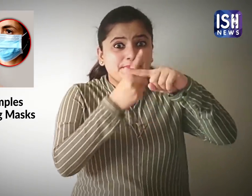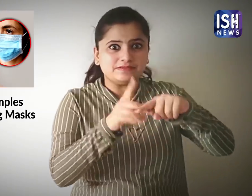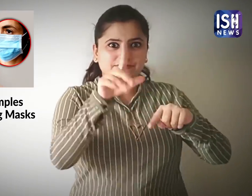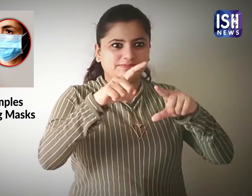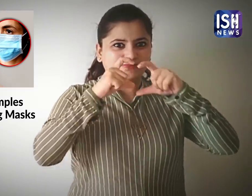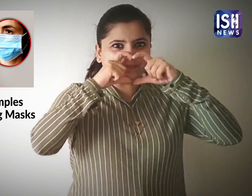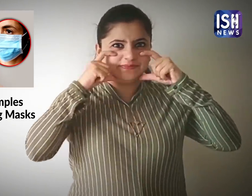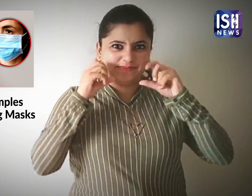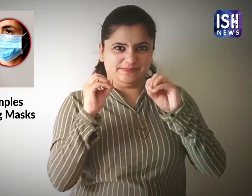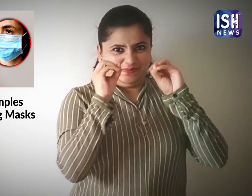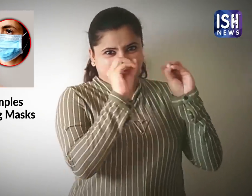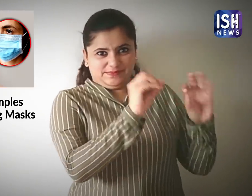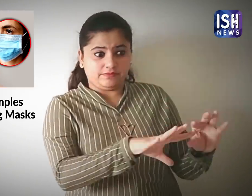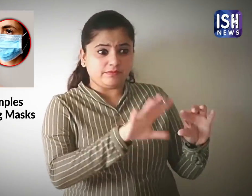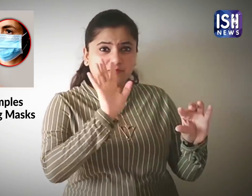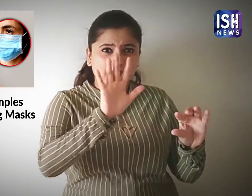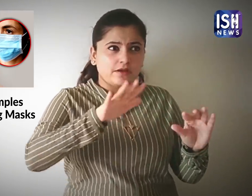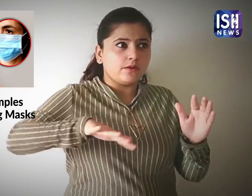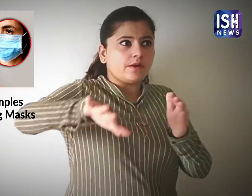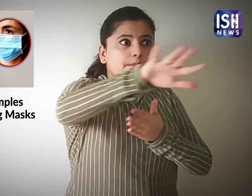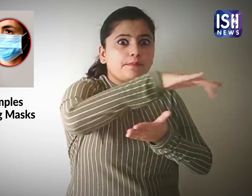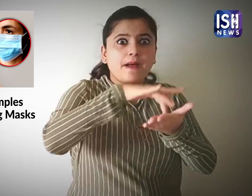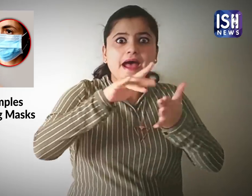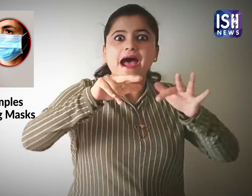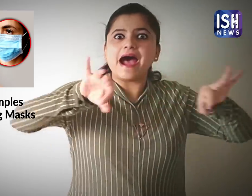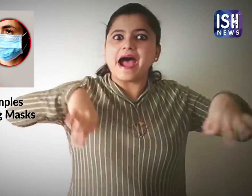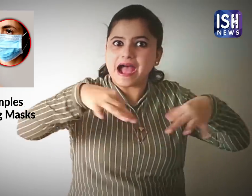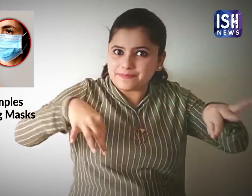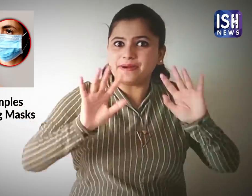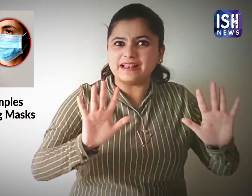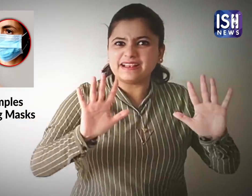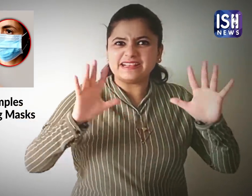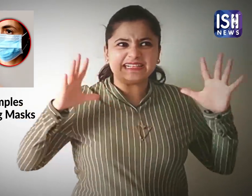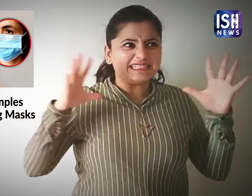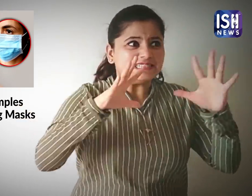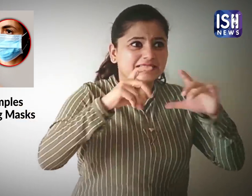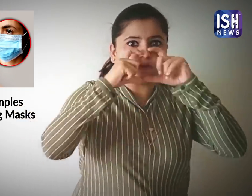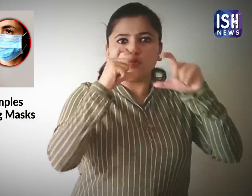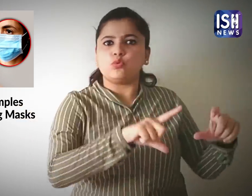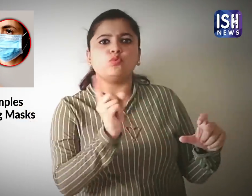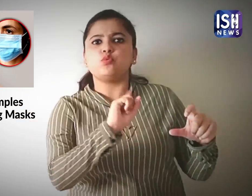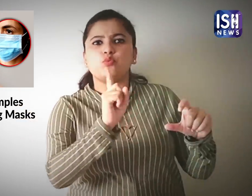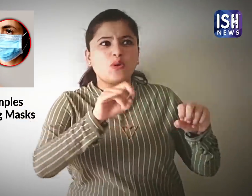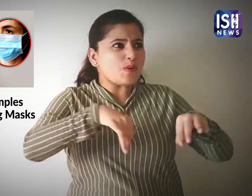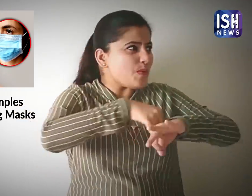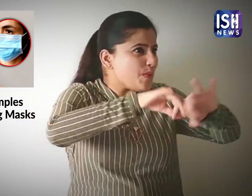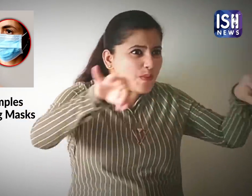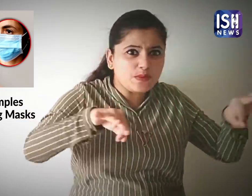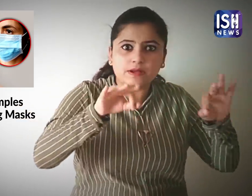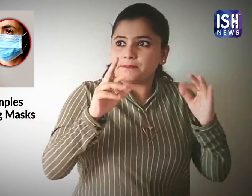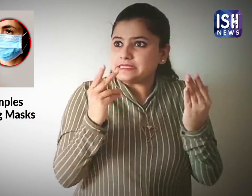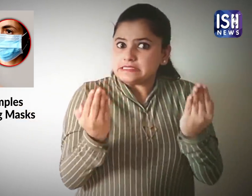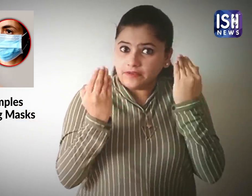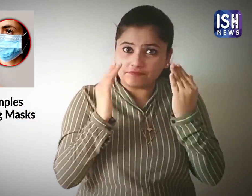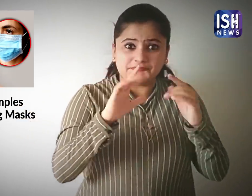Remove your mask in a safe place which is not very crowded.